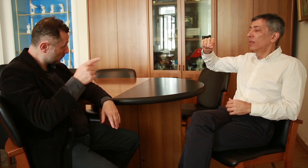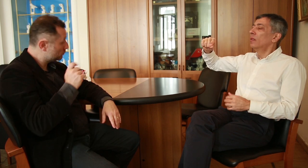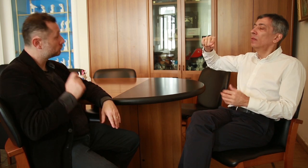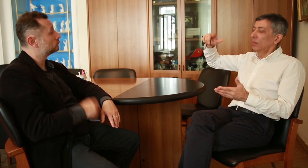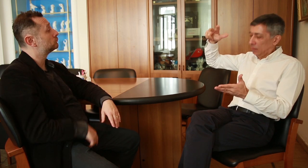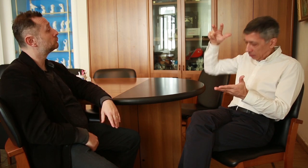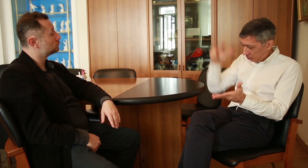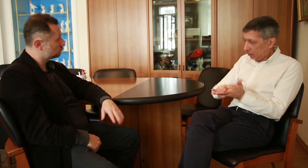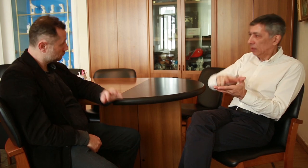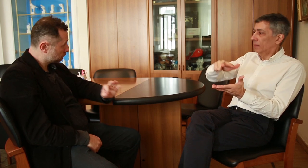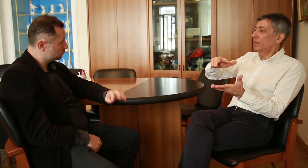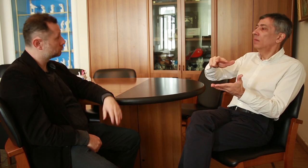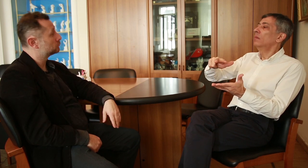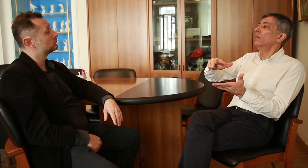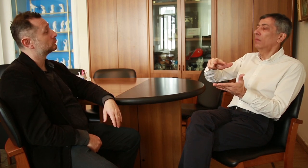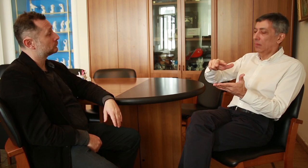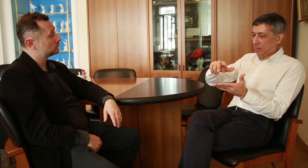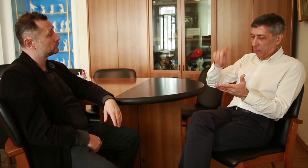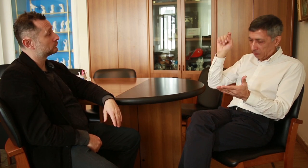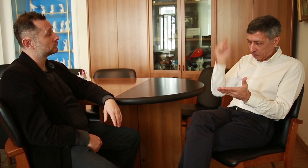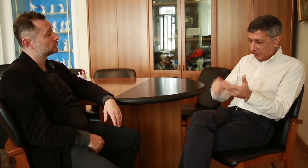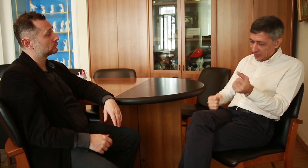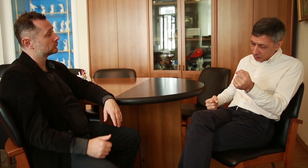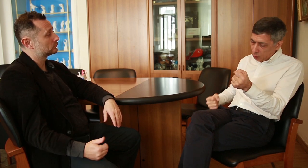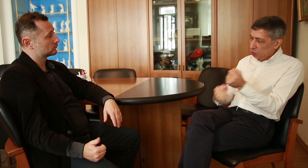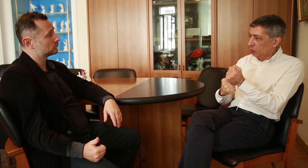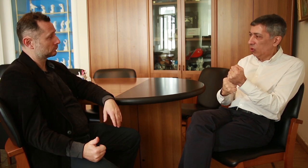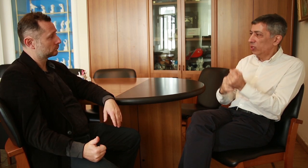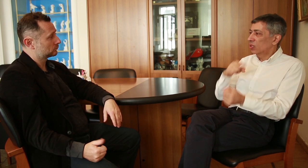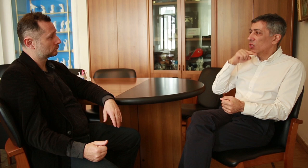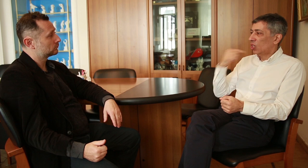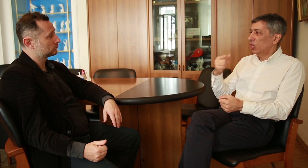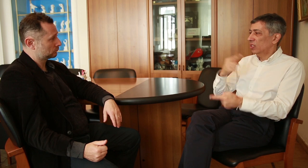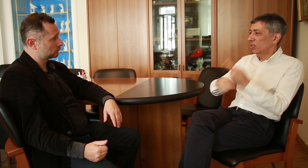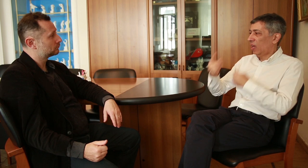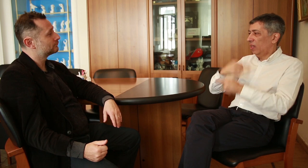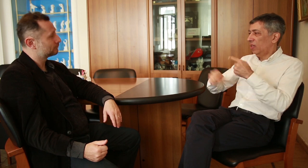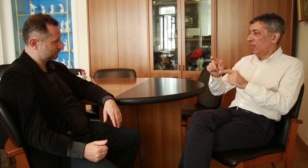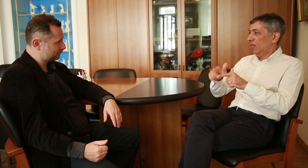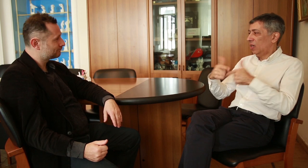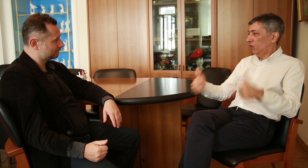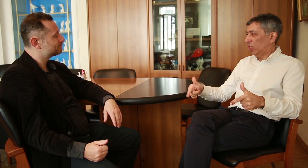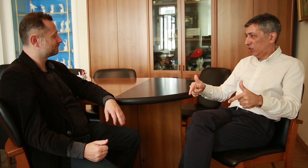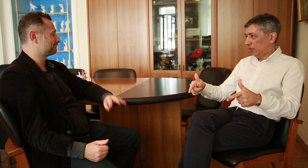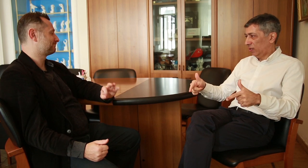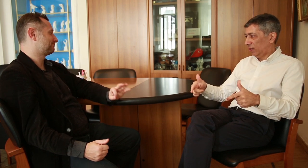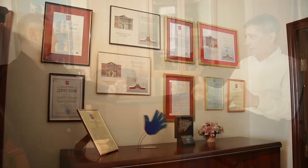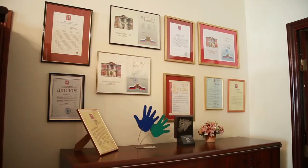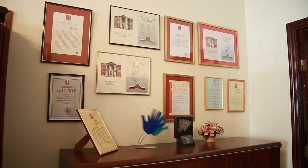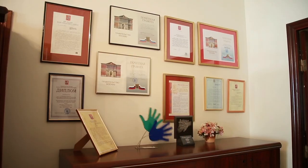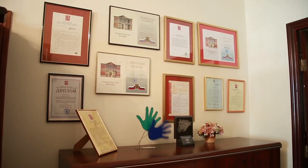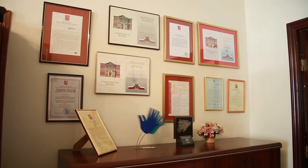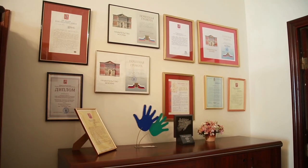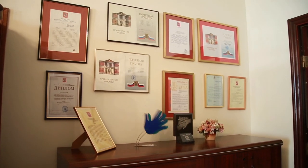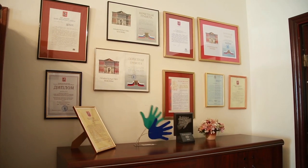Russian Federation, Vladimir Putin (name sign) approved and supported the law recognizing RSL. Arkady: That’s good to know.